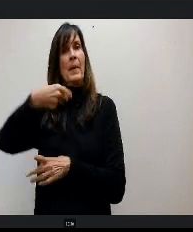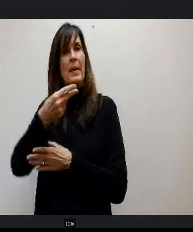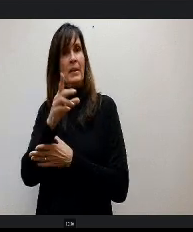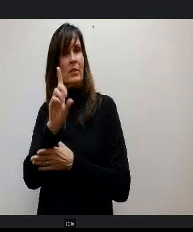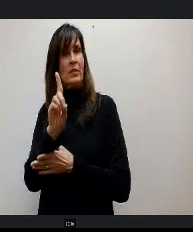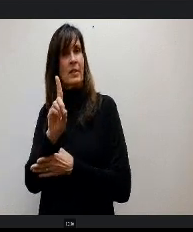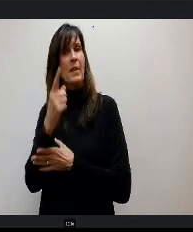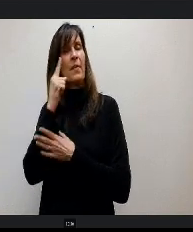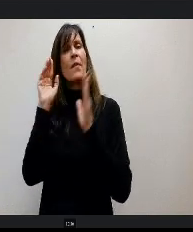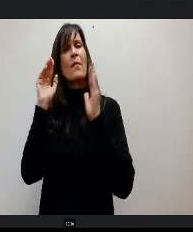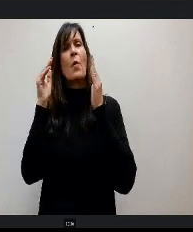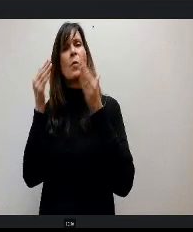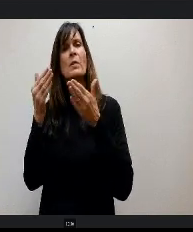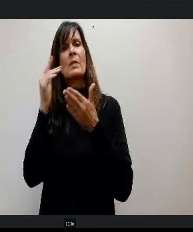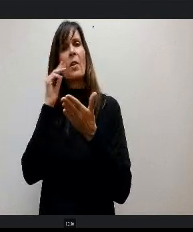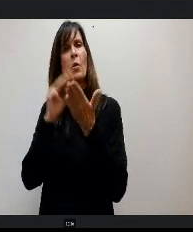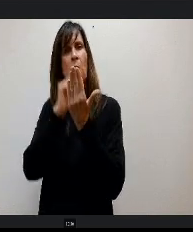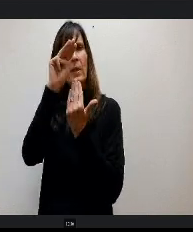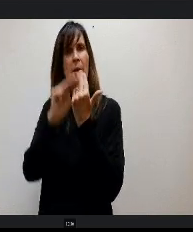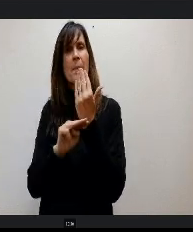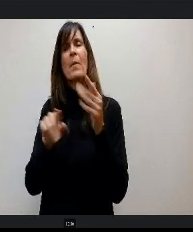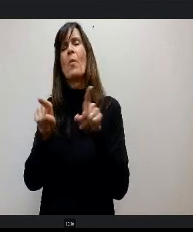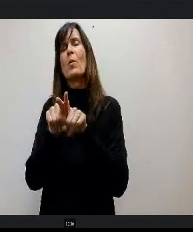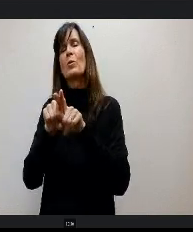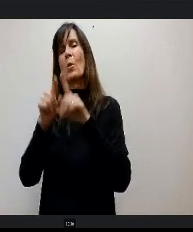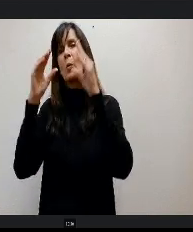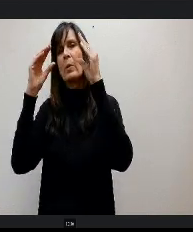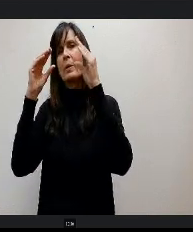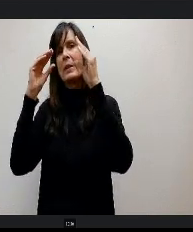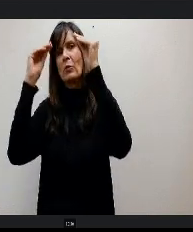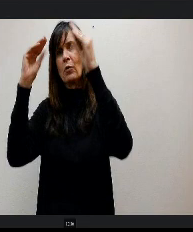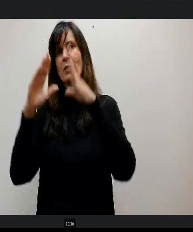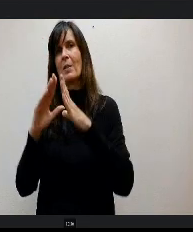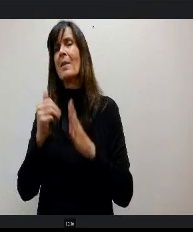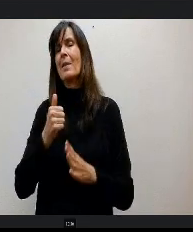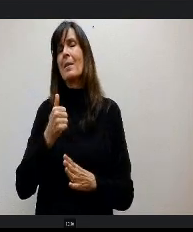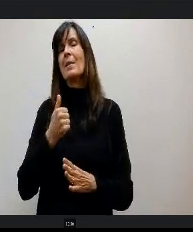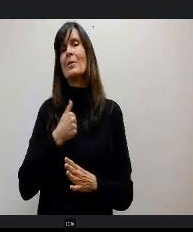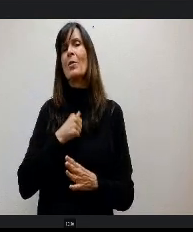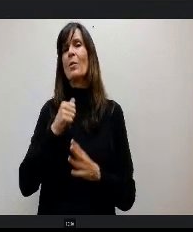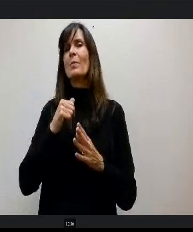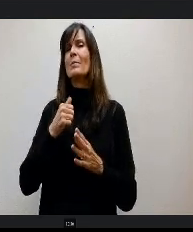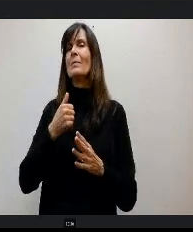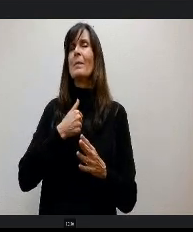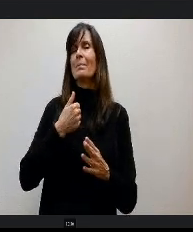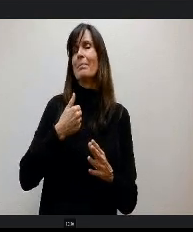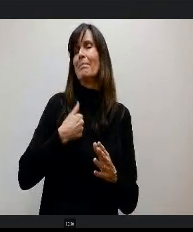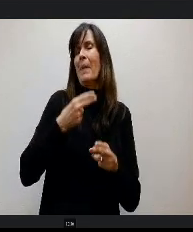curriculum and instruction. I want you to know, as I'm also known as Dr. Smart, it's honorary, but you know, just wanted you